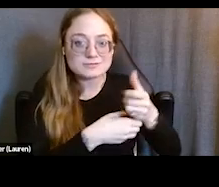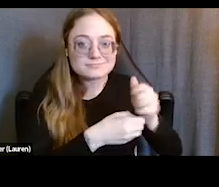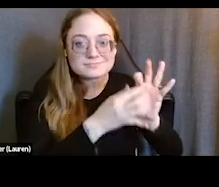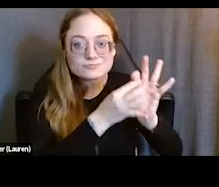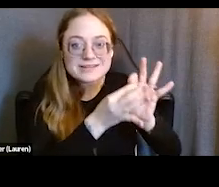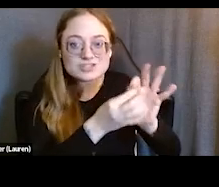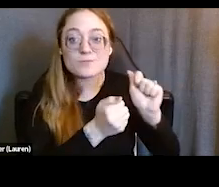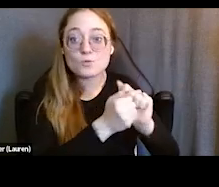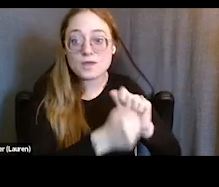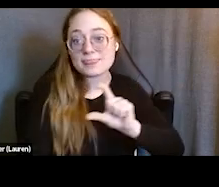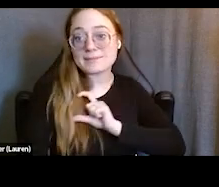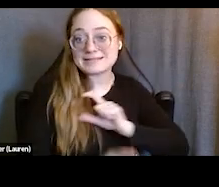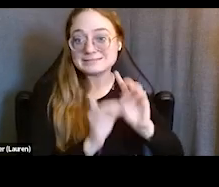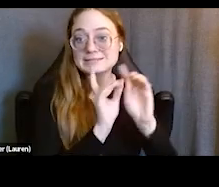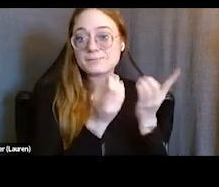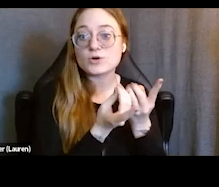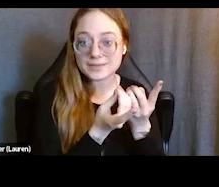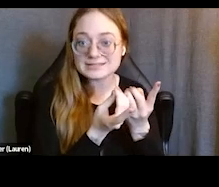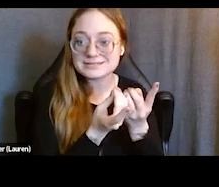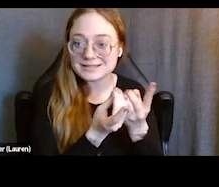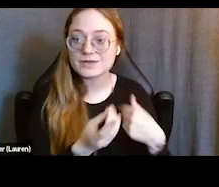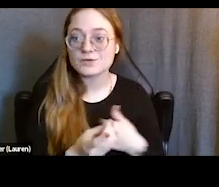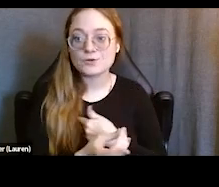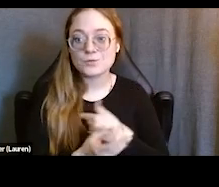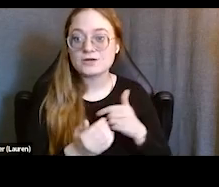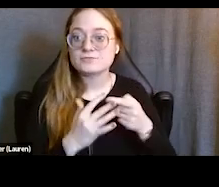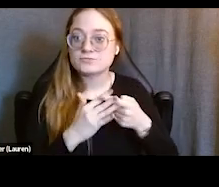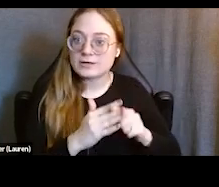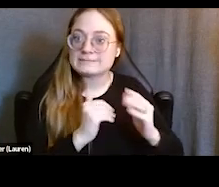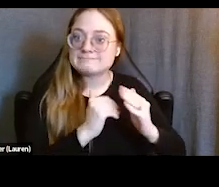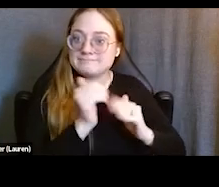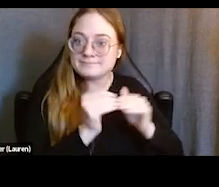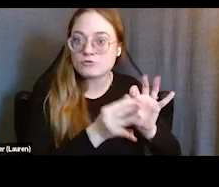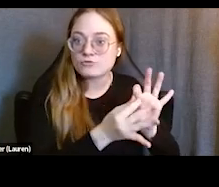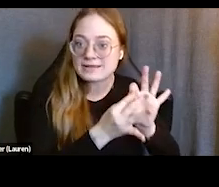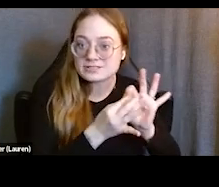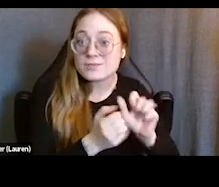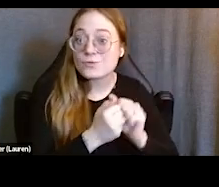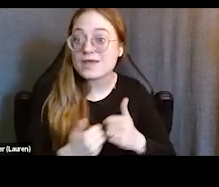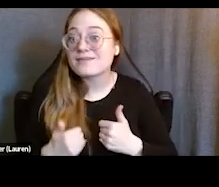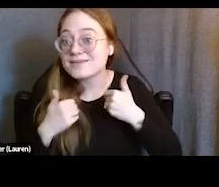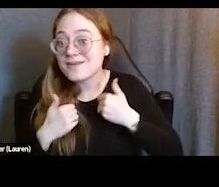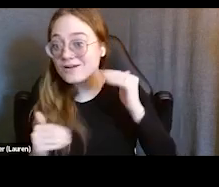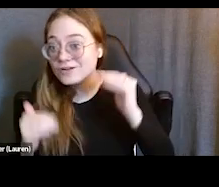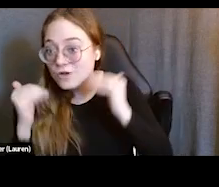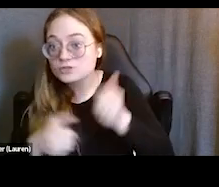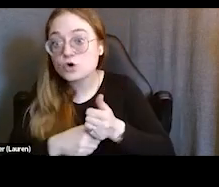'cause were beginning to build relationships with these really young adults that were causing some of the violence in the community